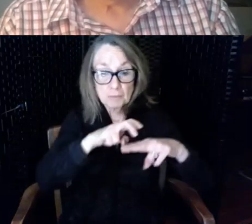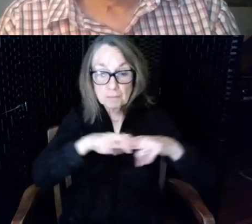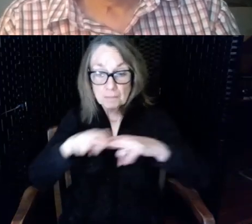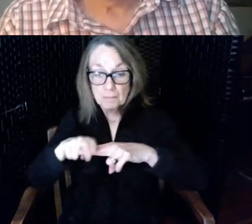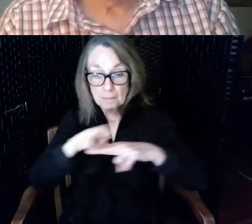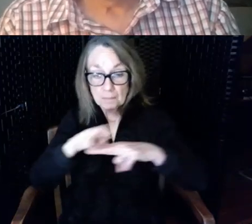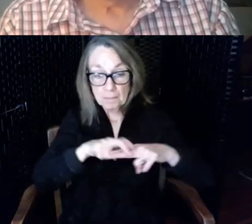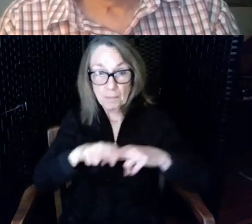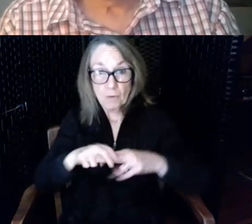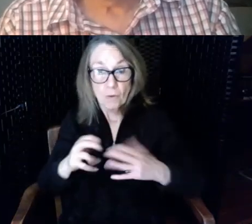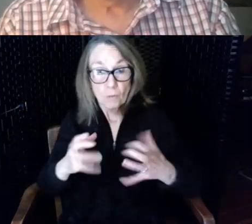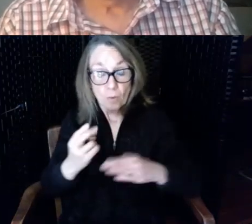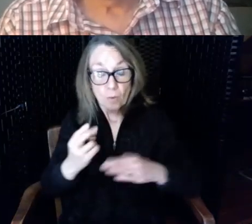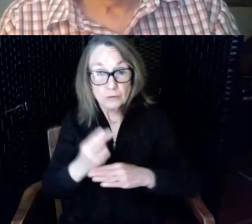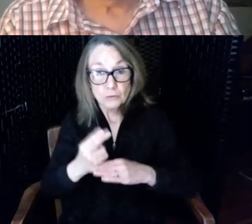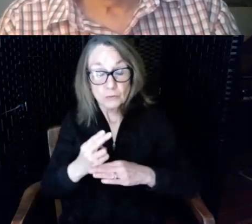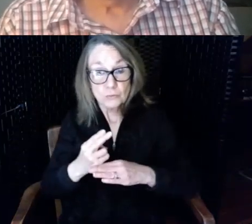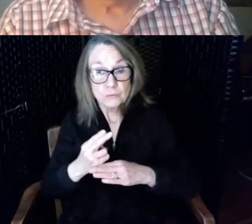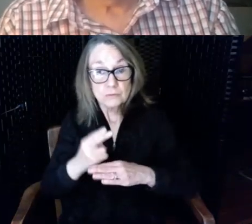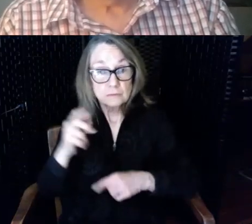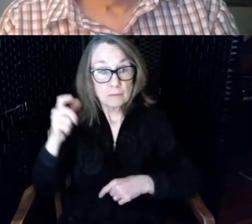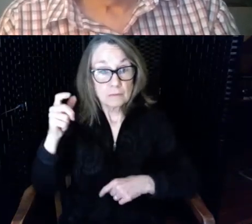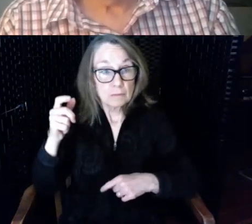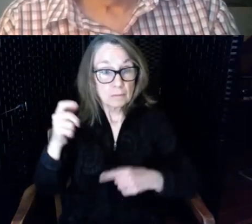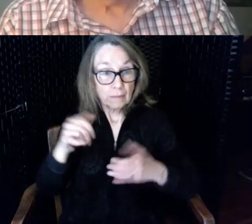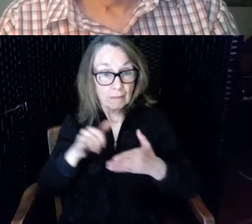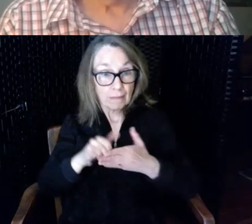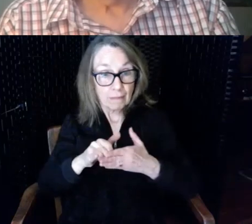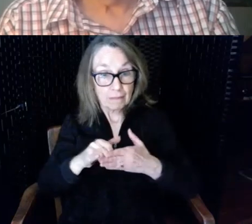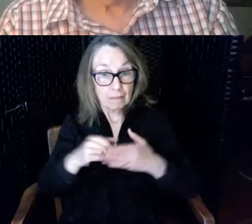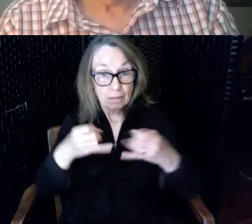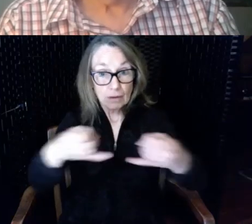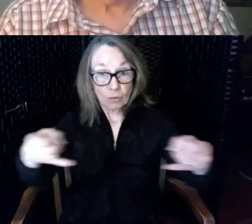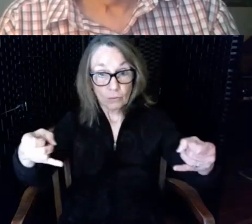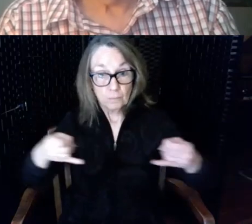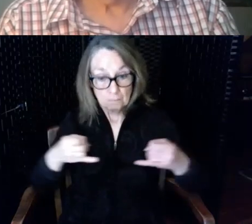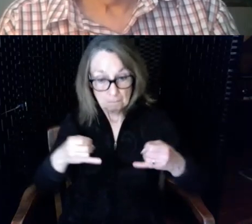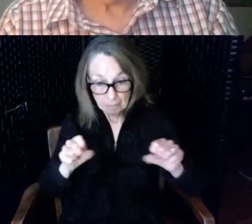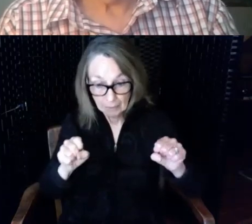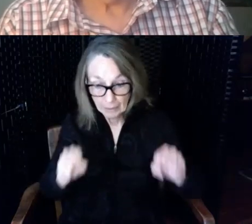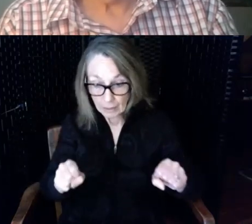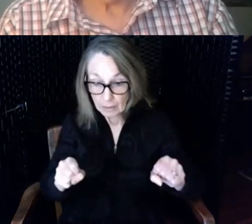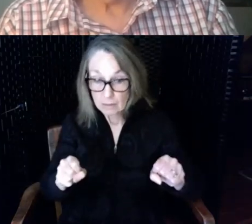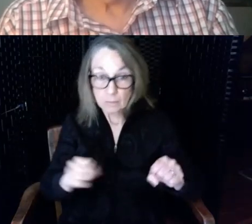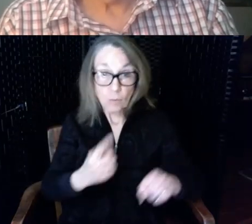loop they can you can have one person or a hundred people using it at the same